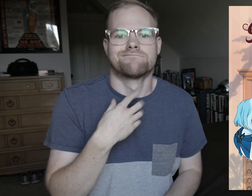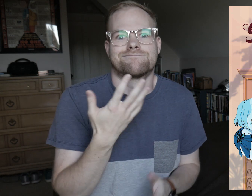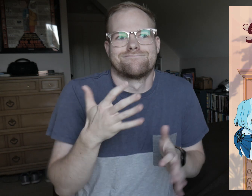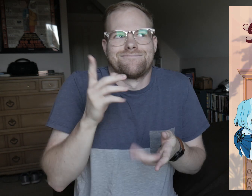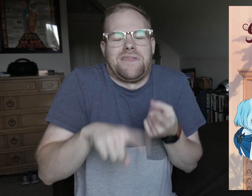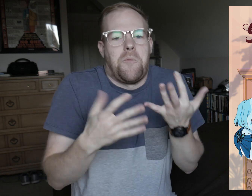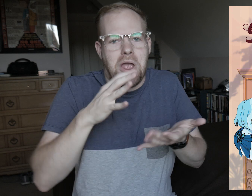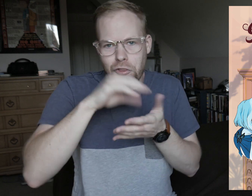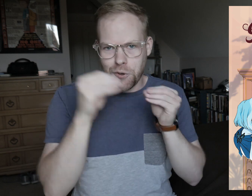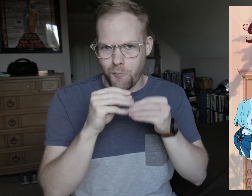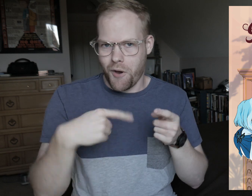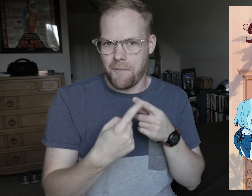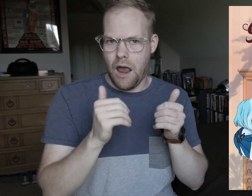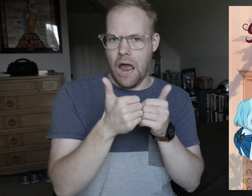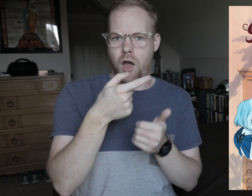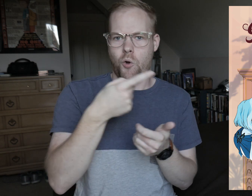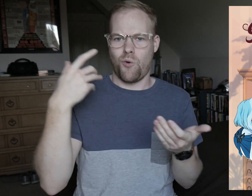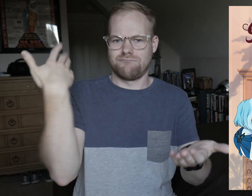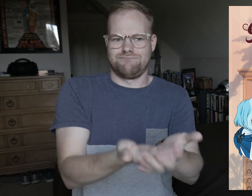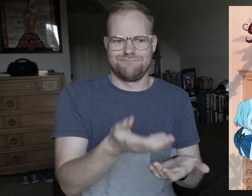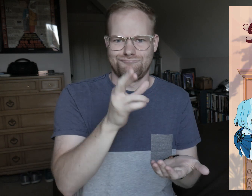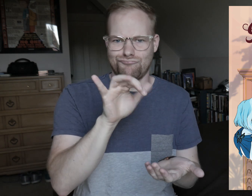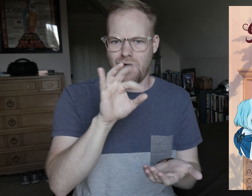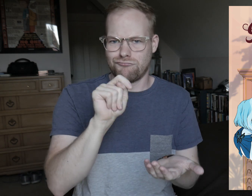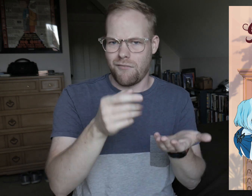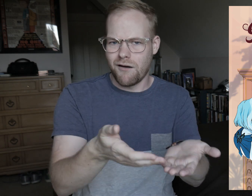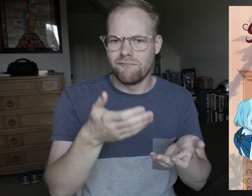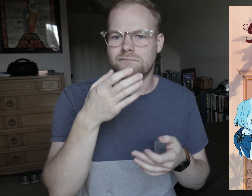I can't wait to learn more about how they came to be at Rycroft,